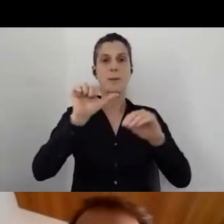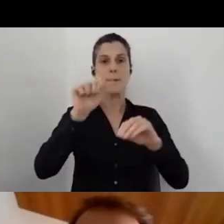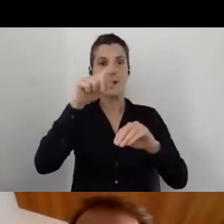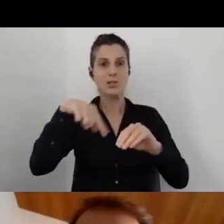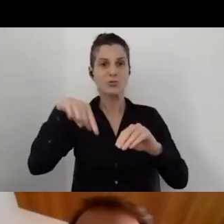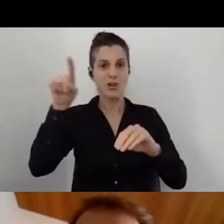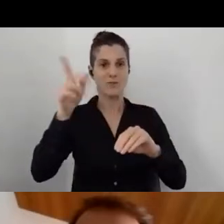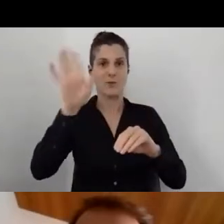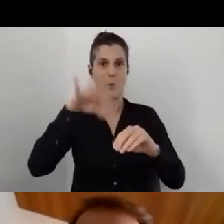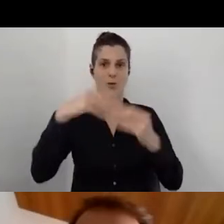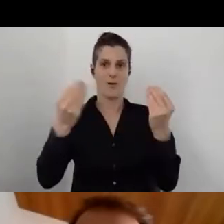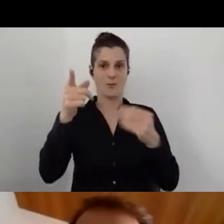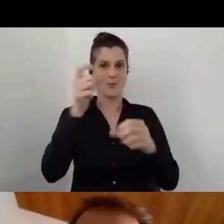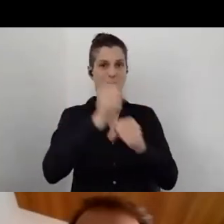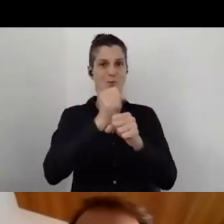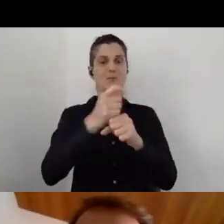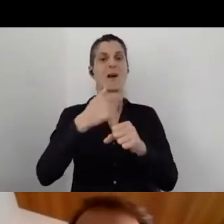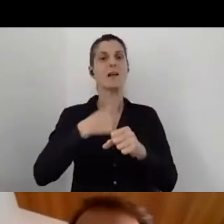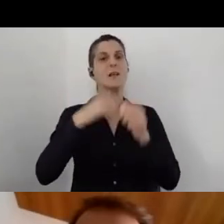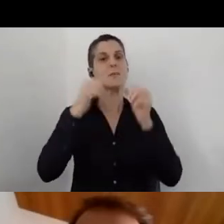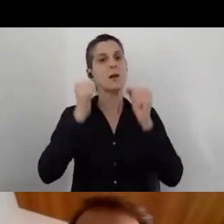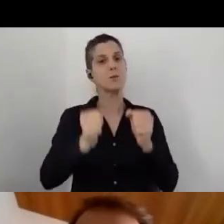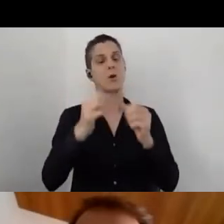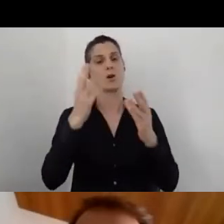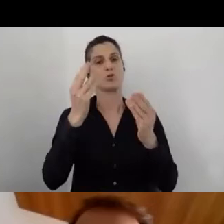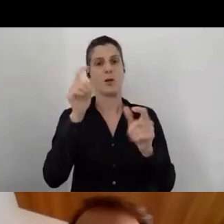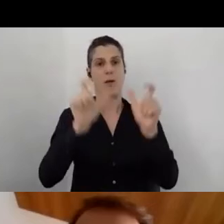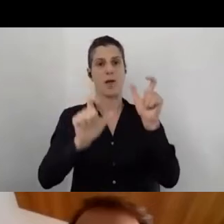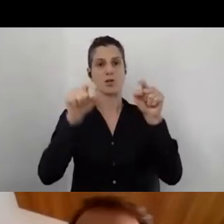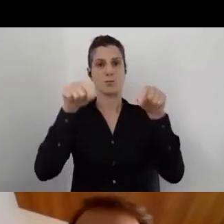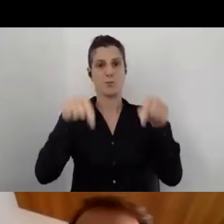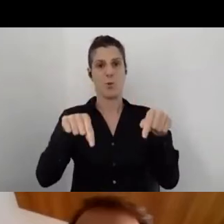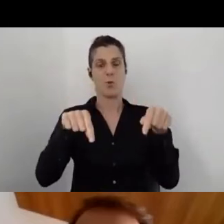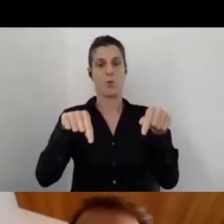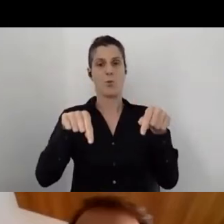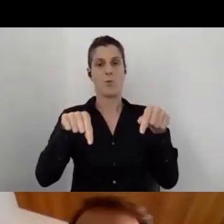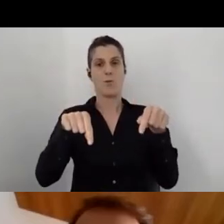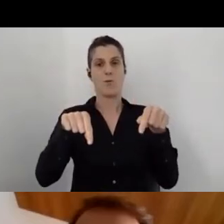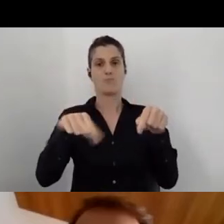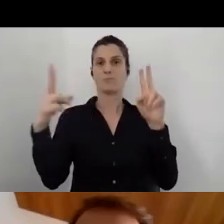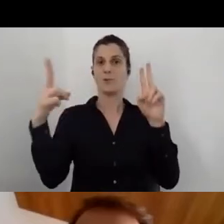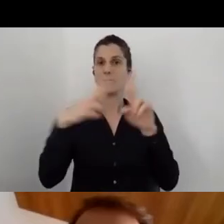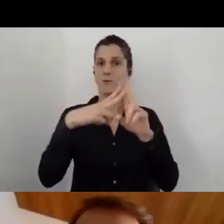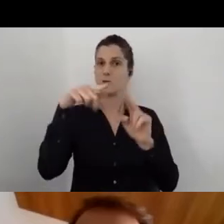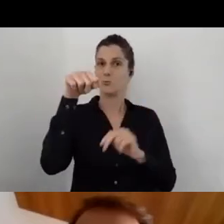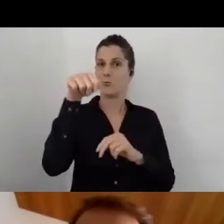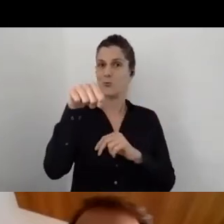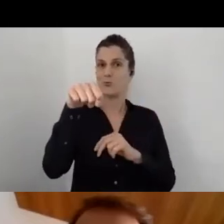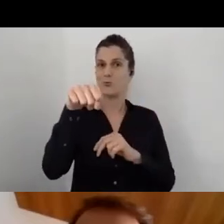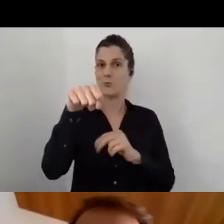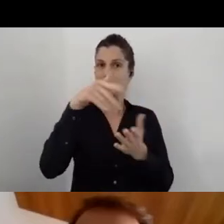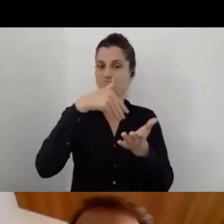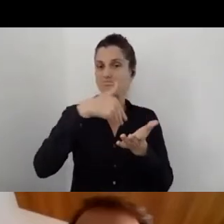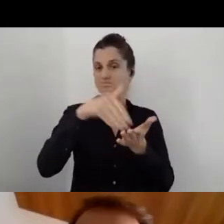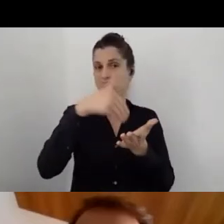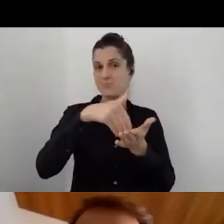I'm sure that a lot of you will meet him along the line.